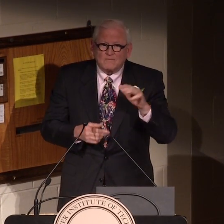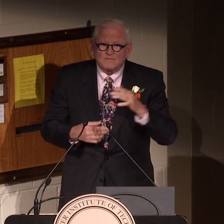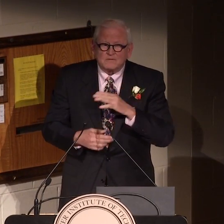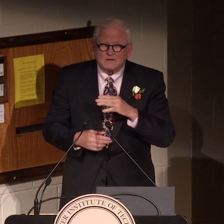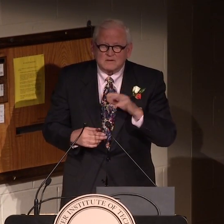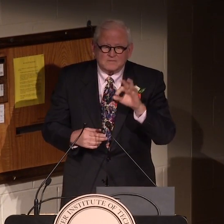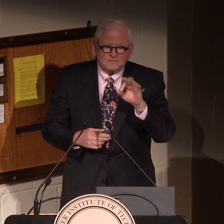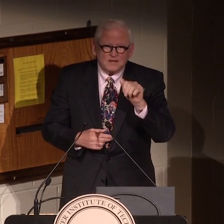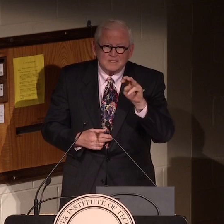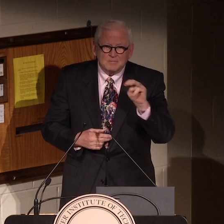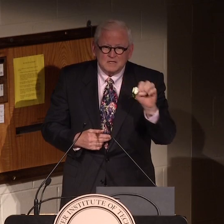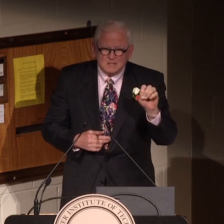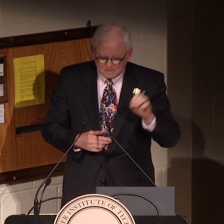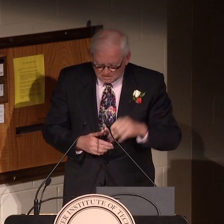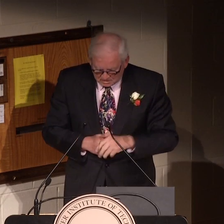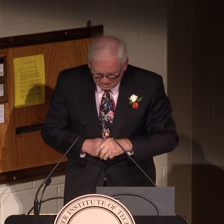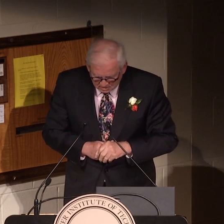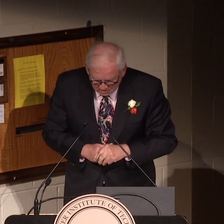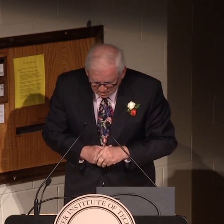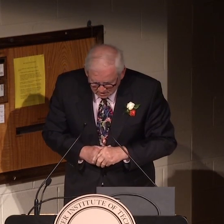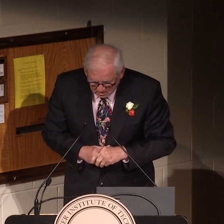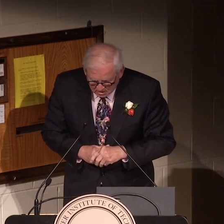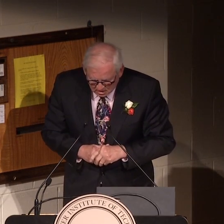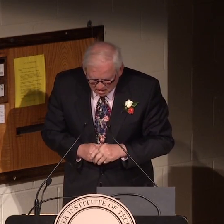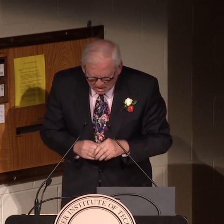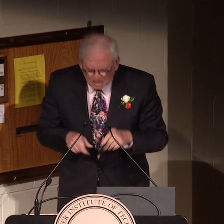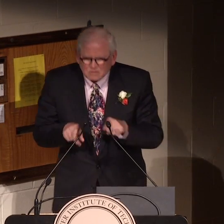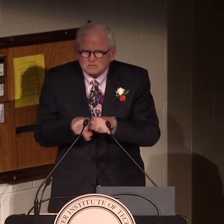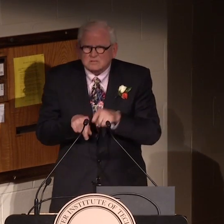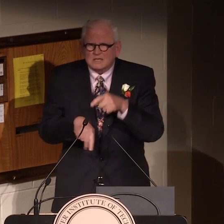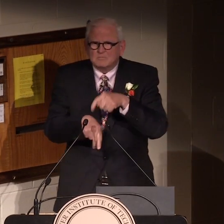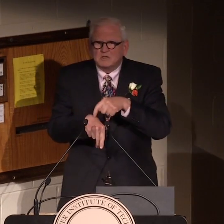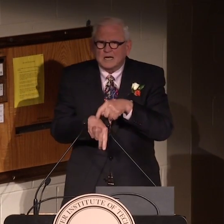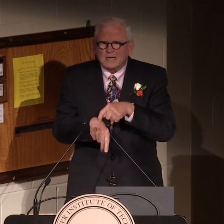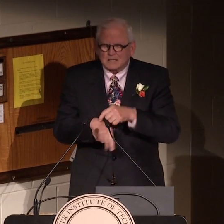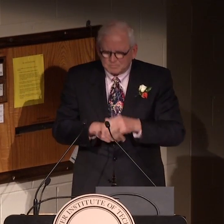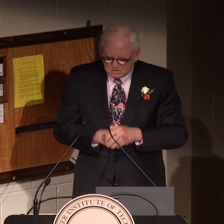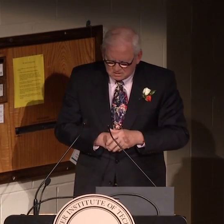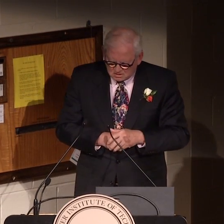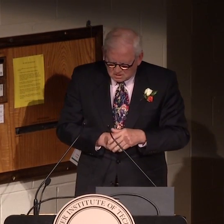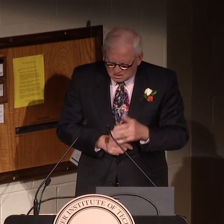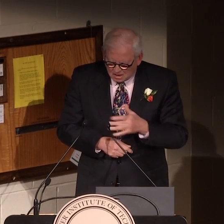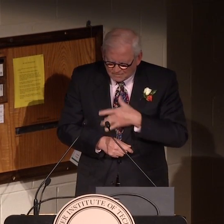innovative Hall of Fame.